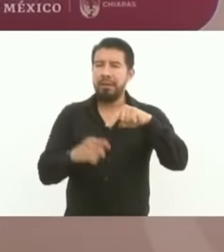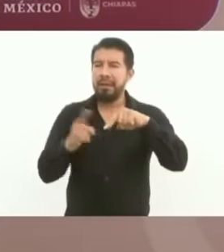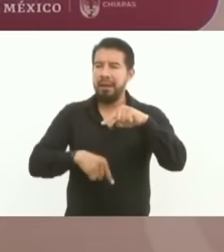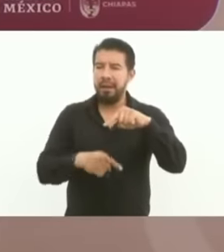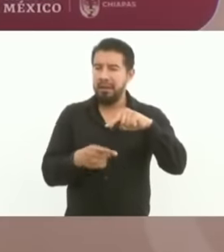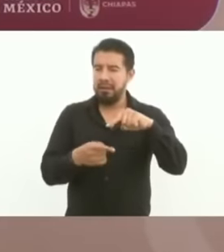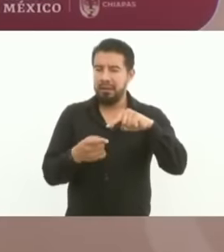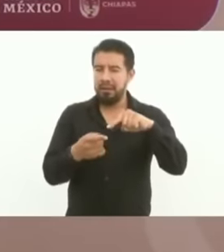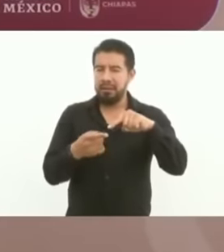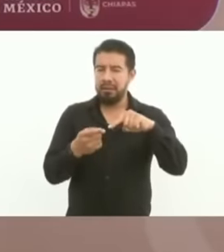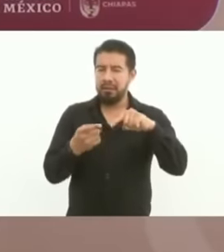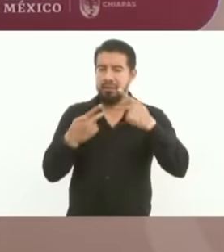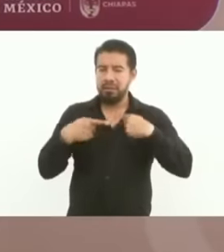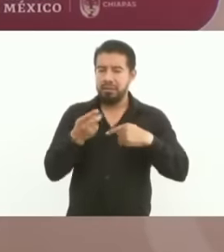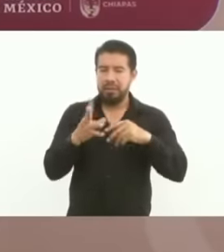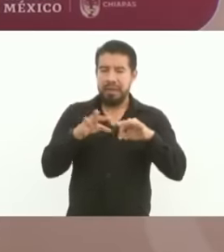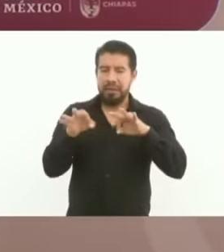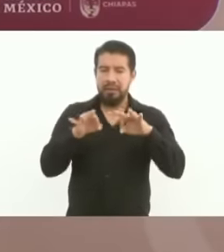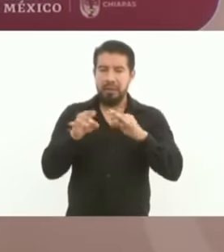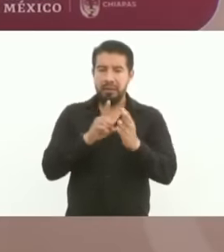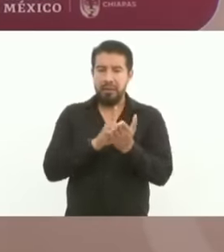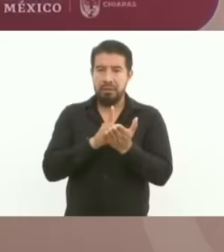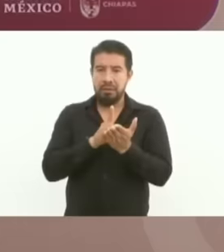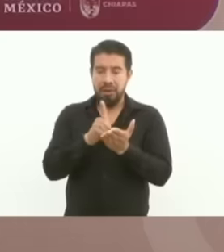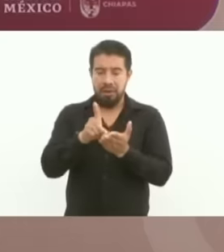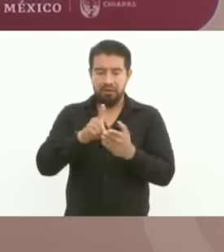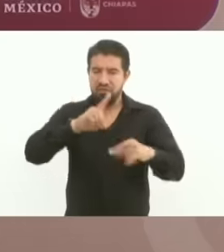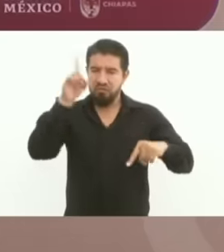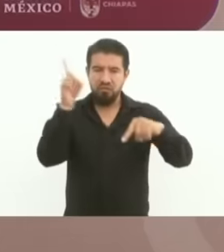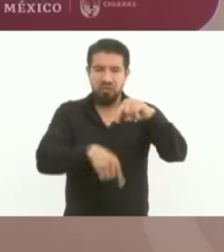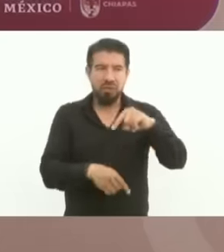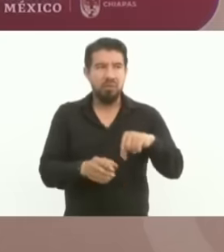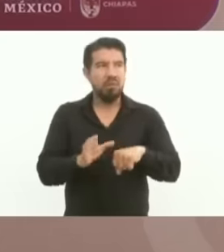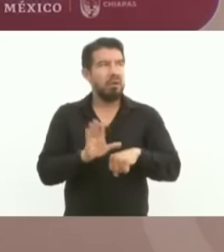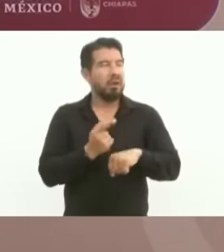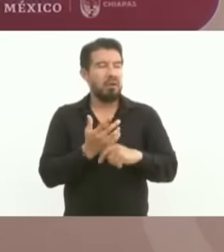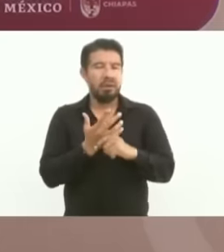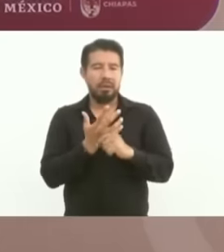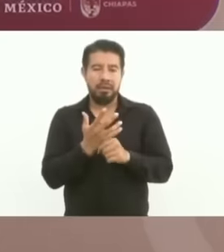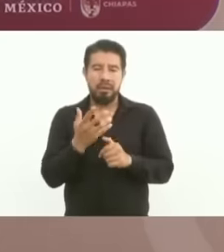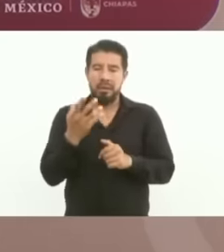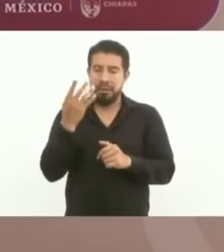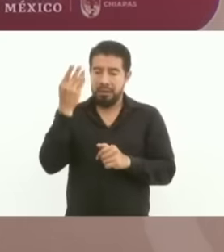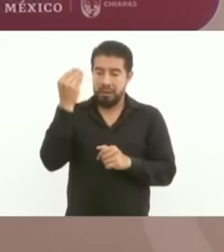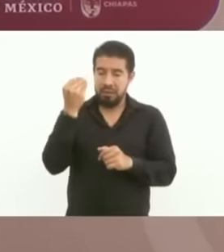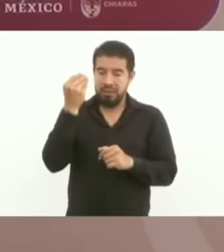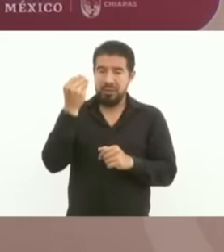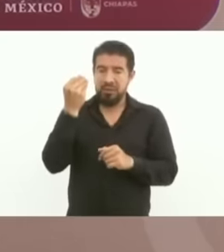workers' rights, above all, the pension was reduced to less